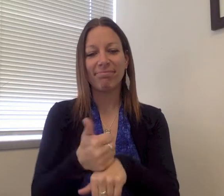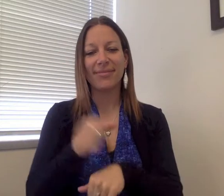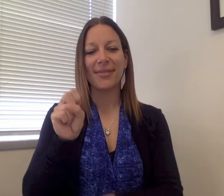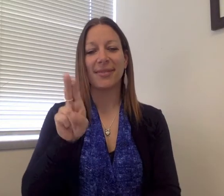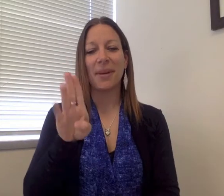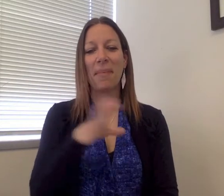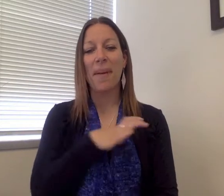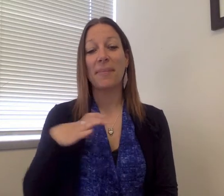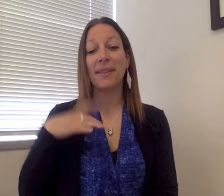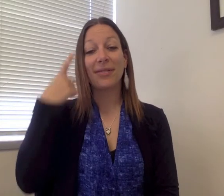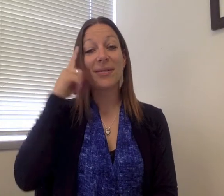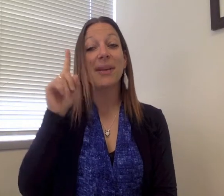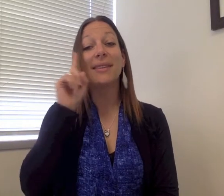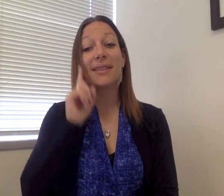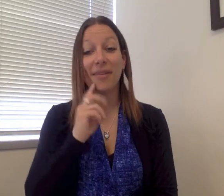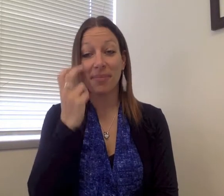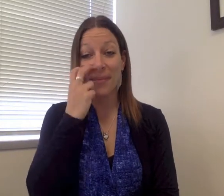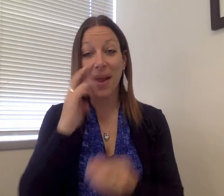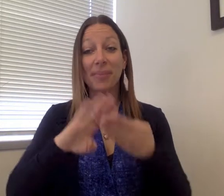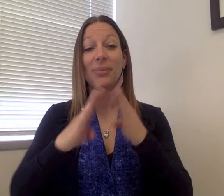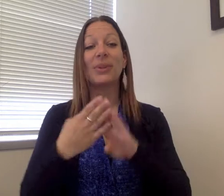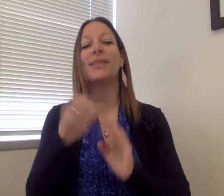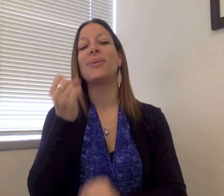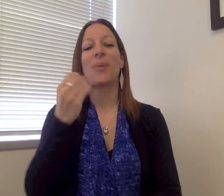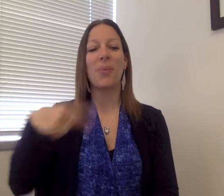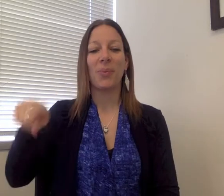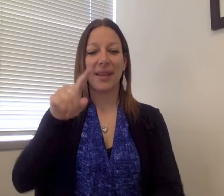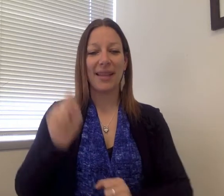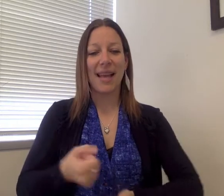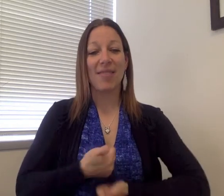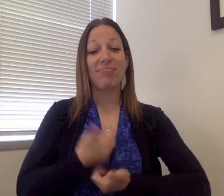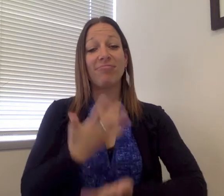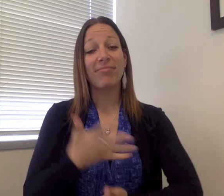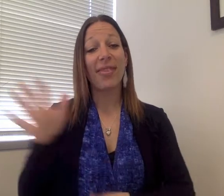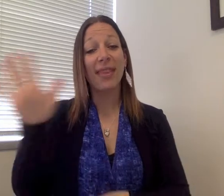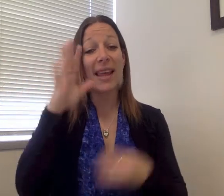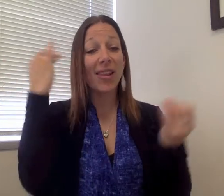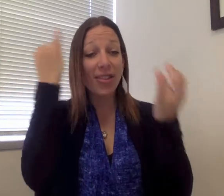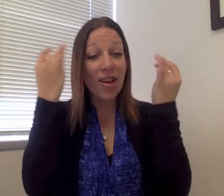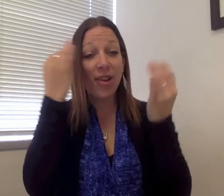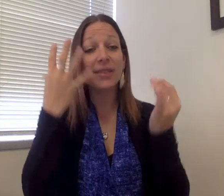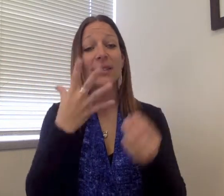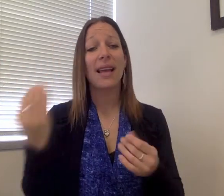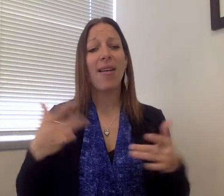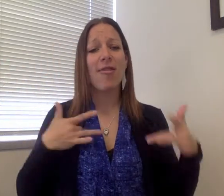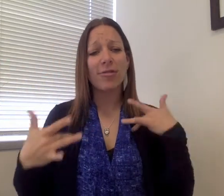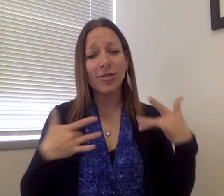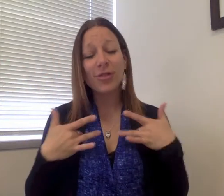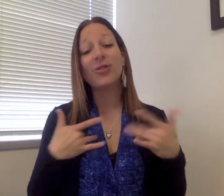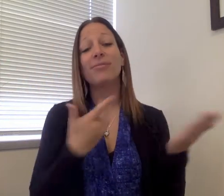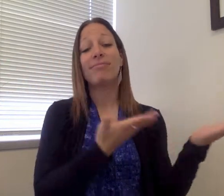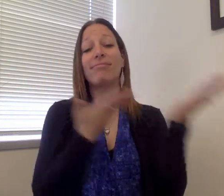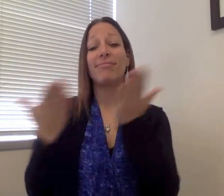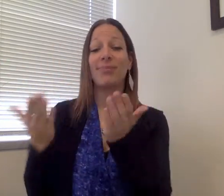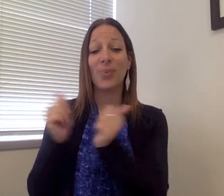we felt the need to establish a new subcommittee so that you can express your thoughts and